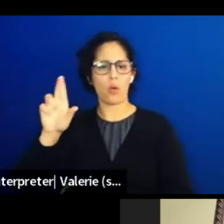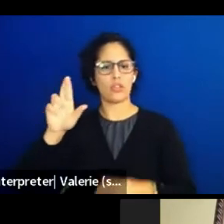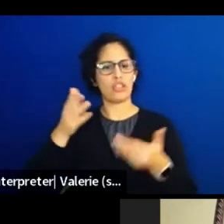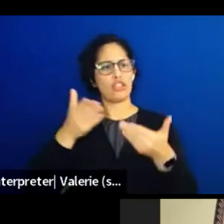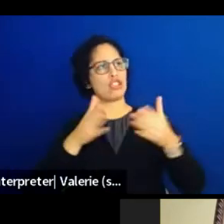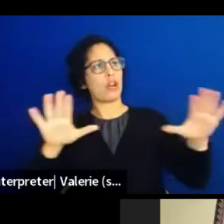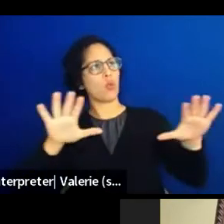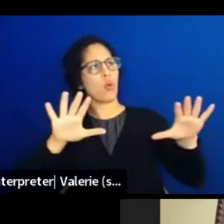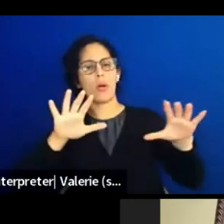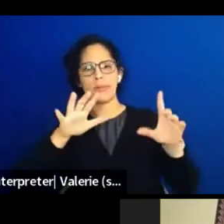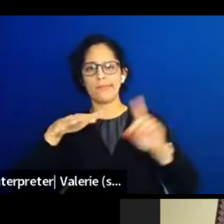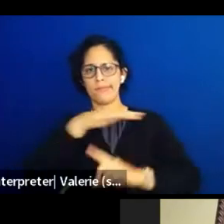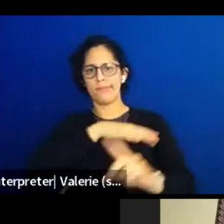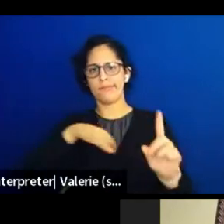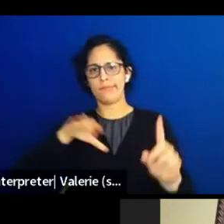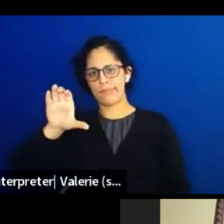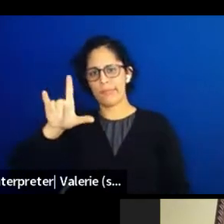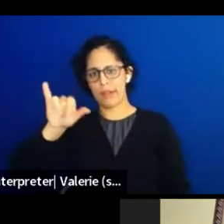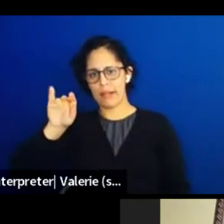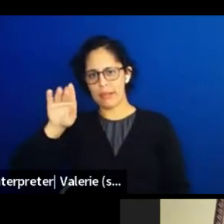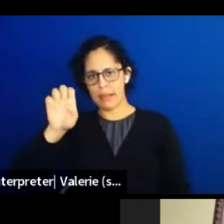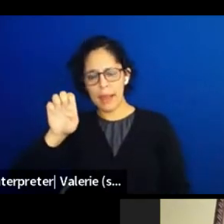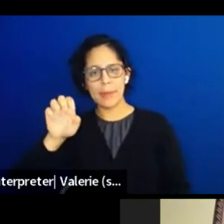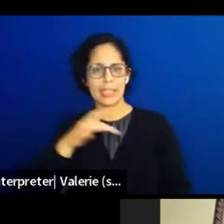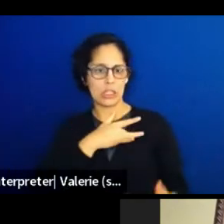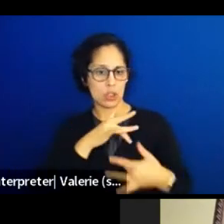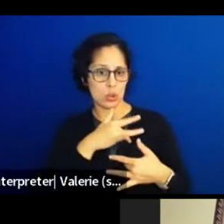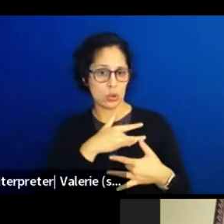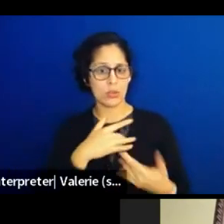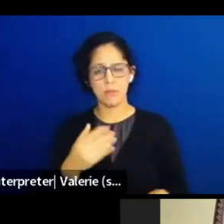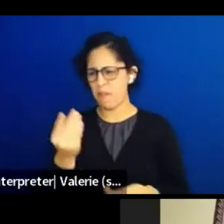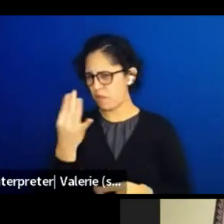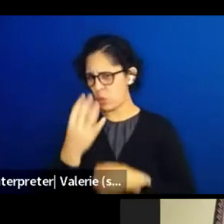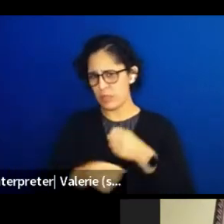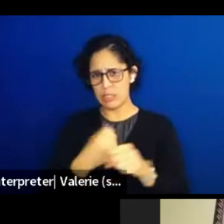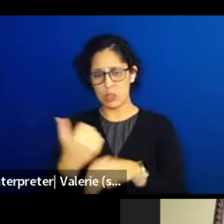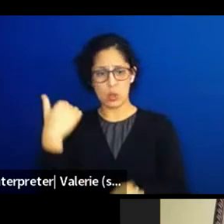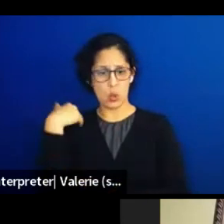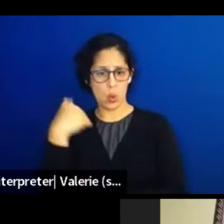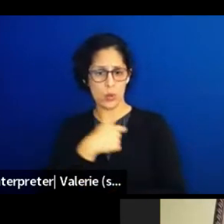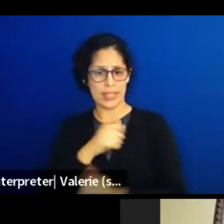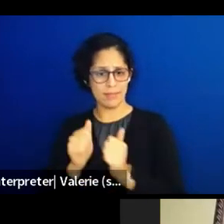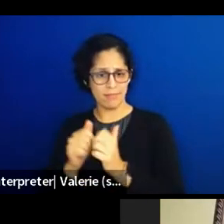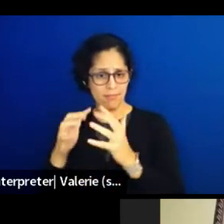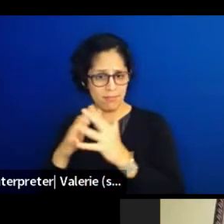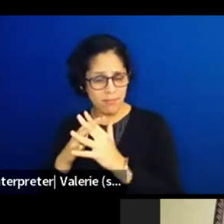started a nonprofit that we called the Love the Everglades Movement. And basically that means using all the tools